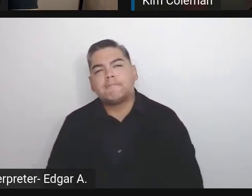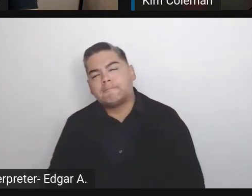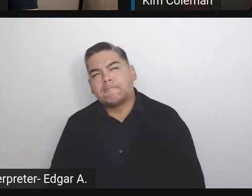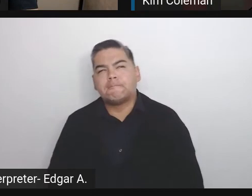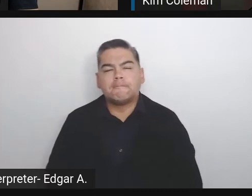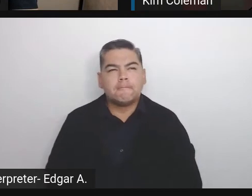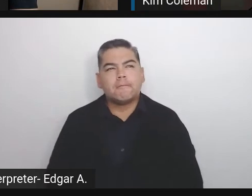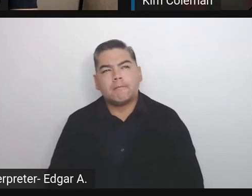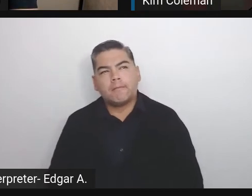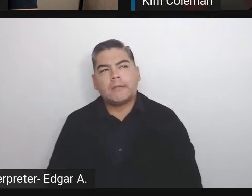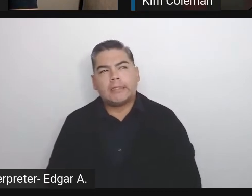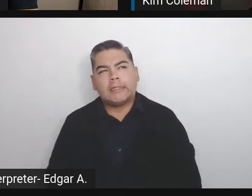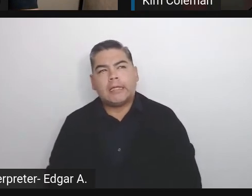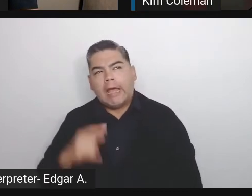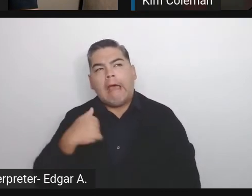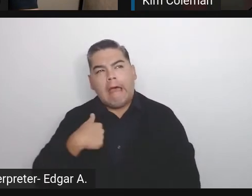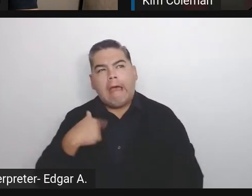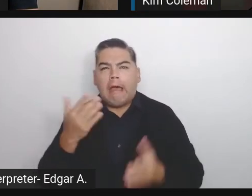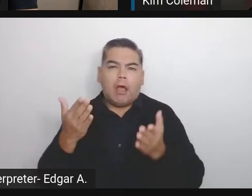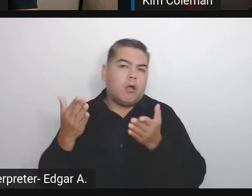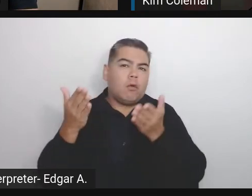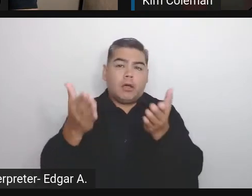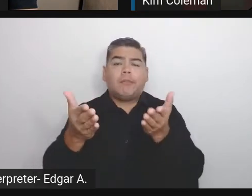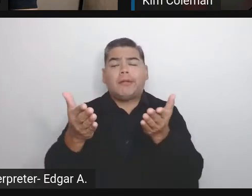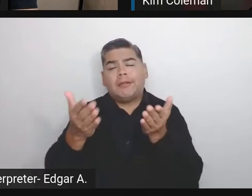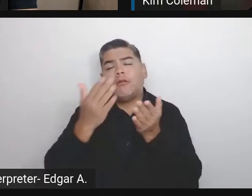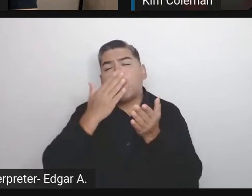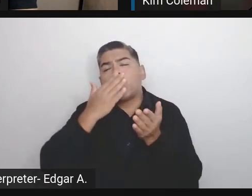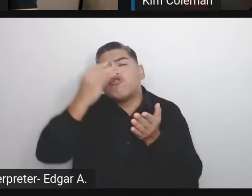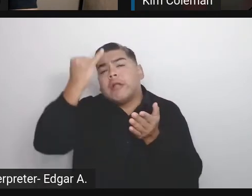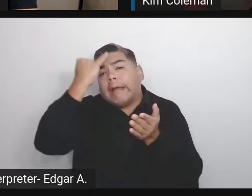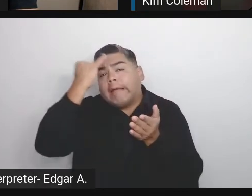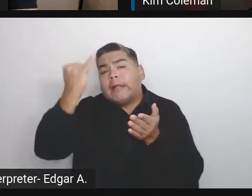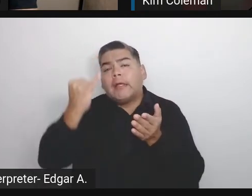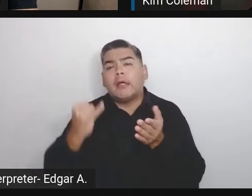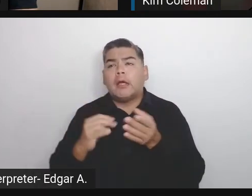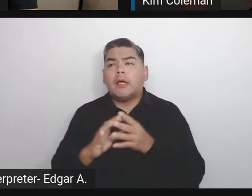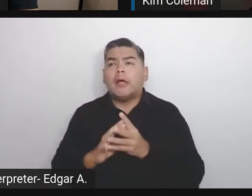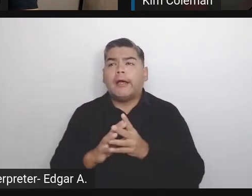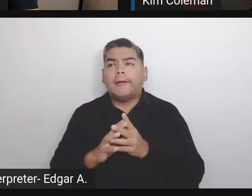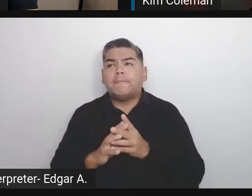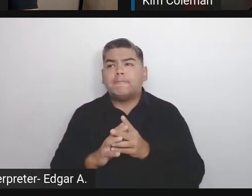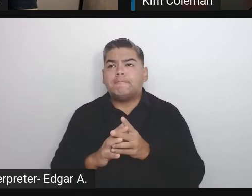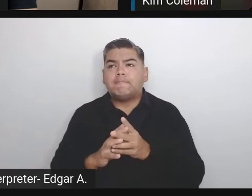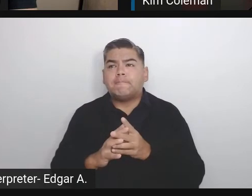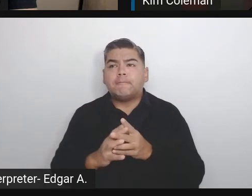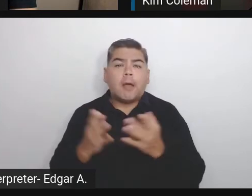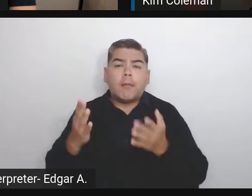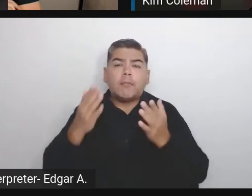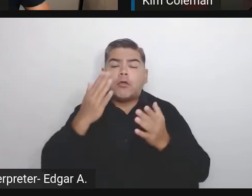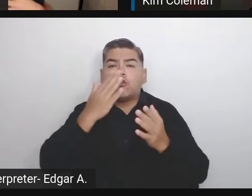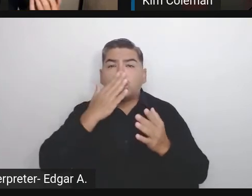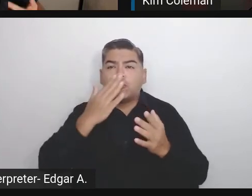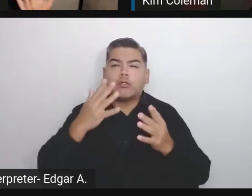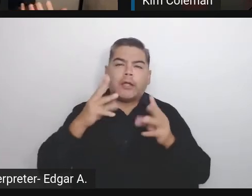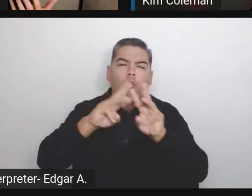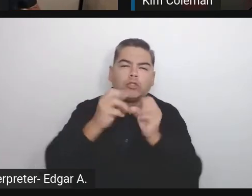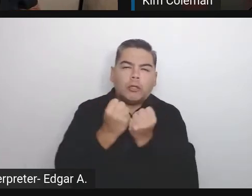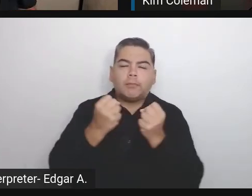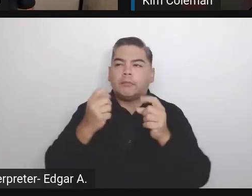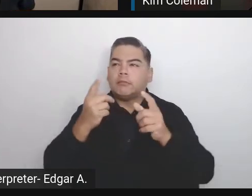I would really recommend attending some WordCamp to feel the whole vibe,